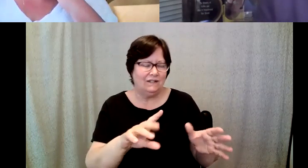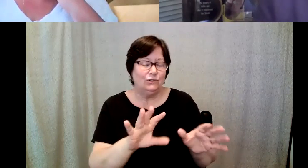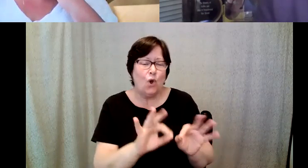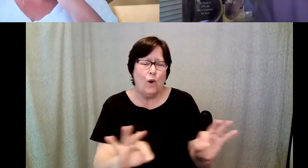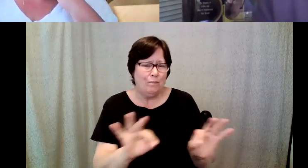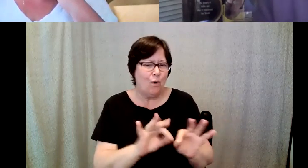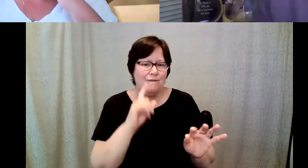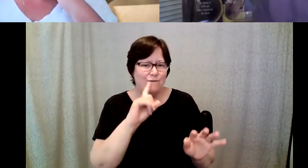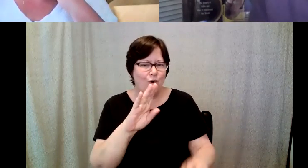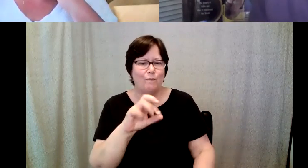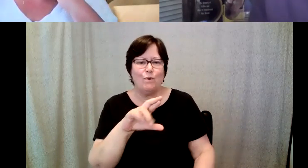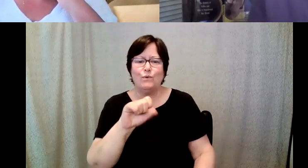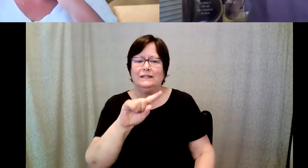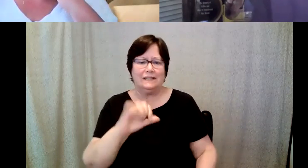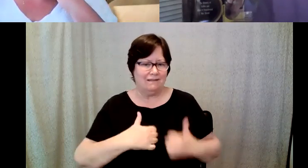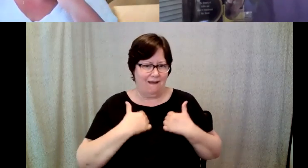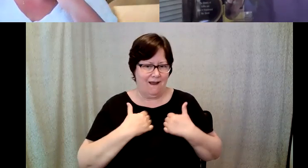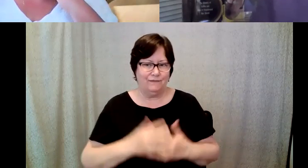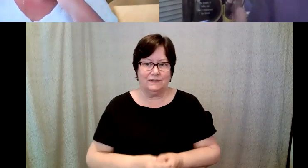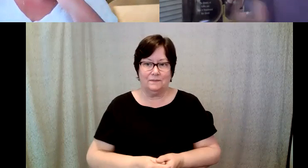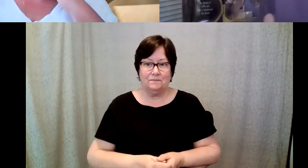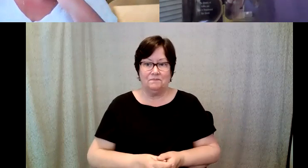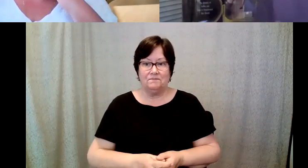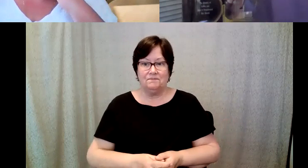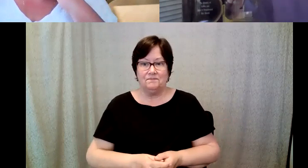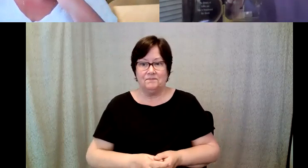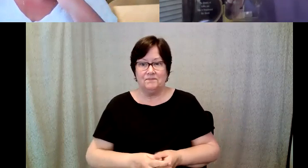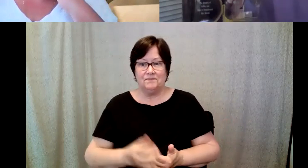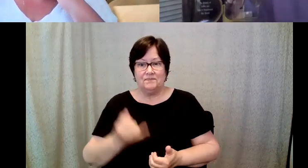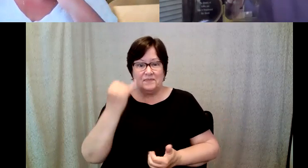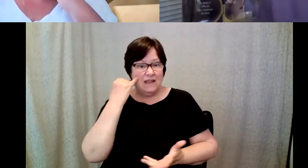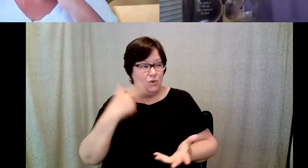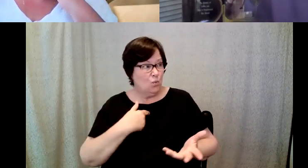D. Major Cohen: And if you're going to touch if you're going to touch a cadre of baristas